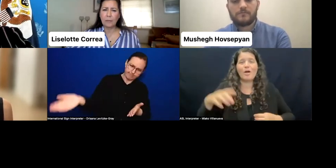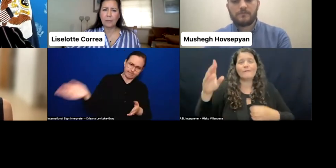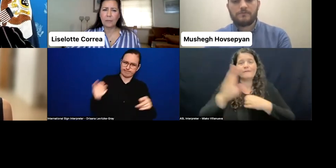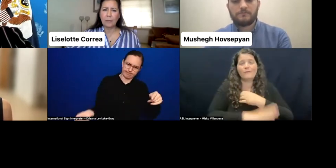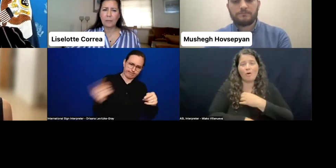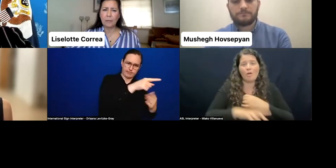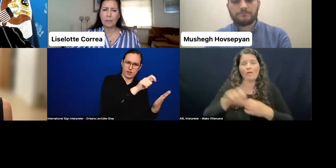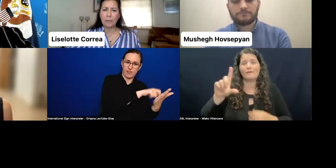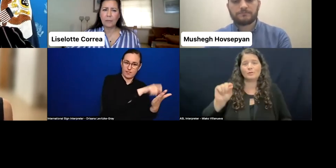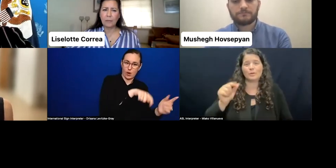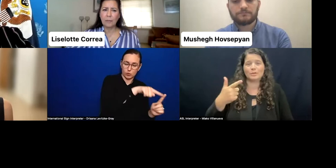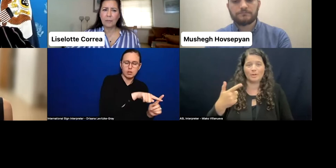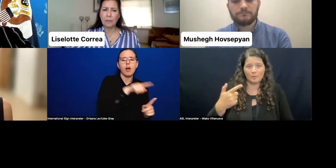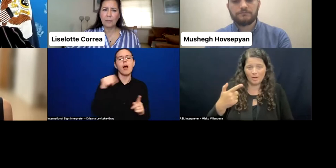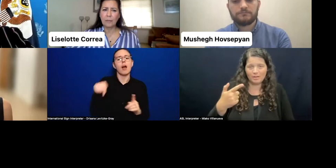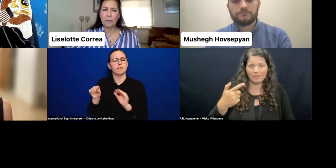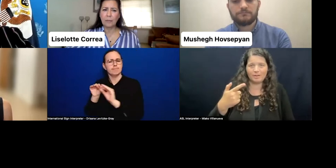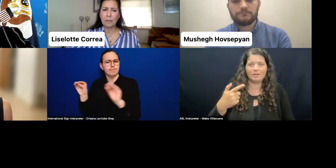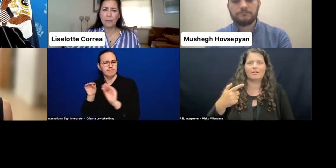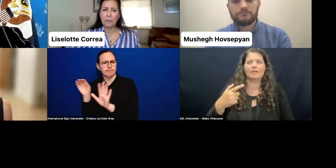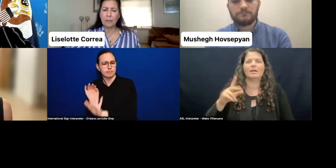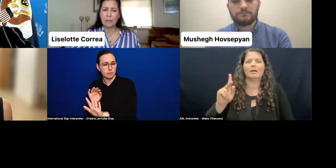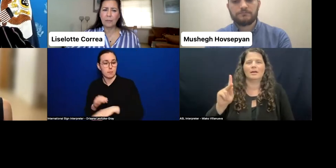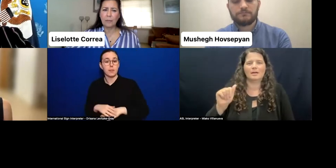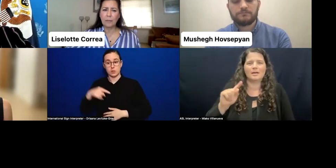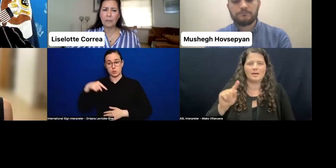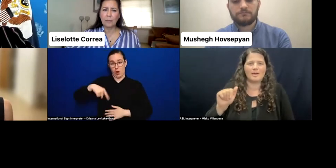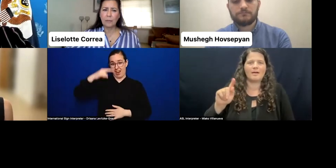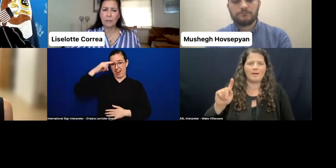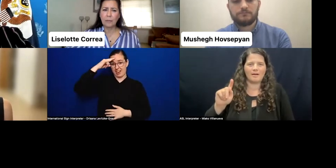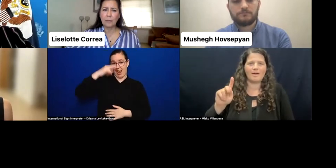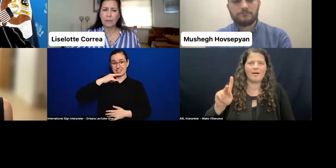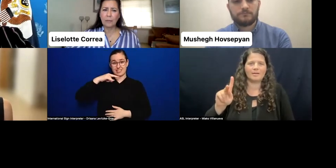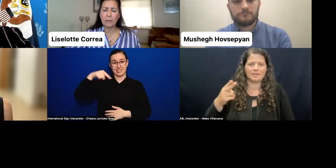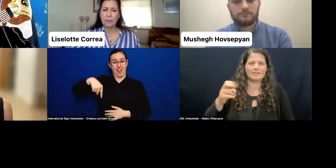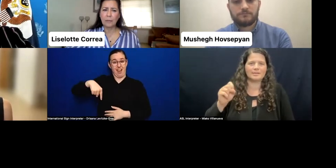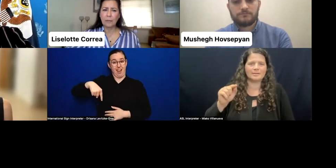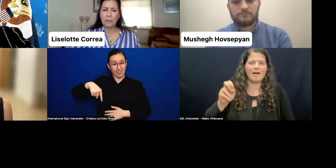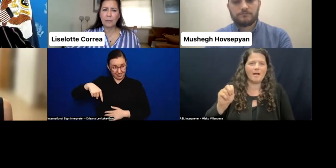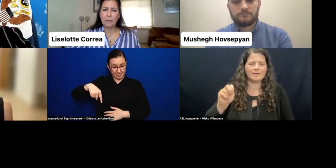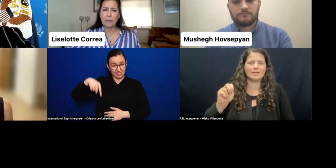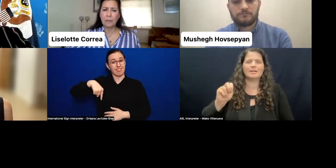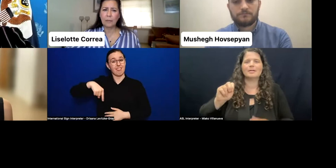Kazakhstan introduced the change in its law